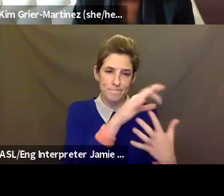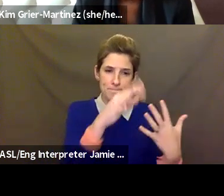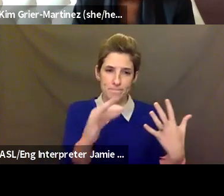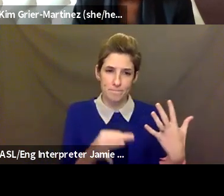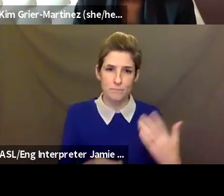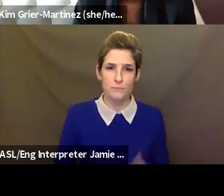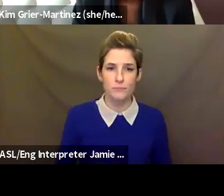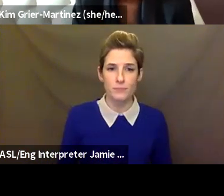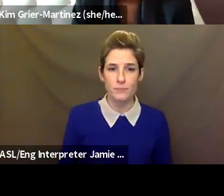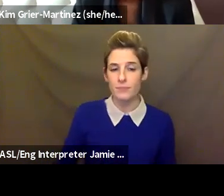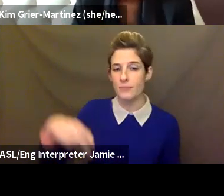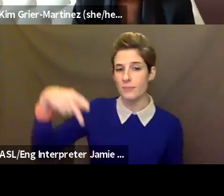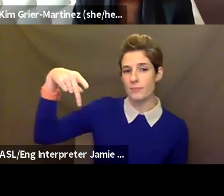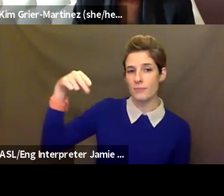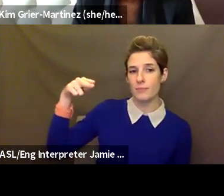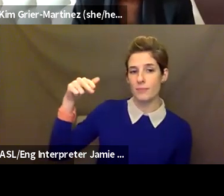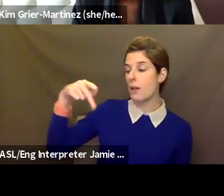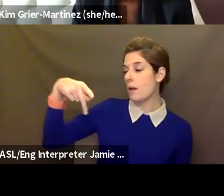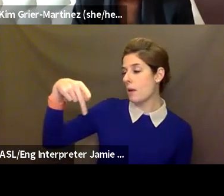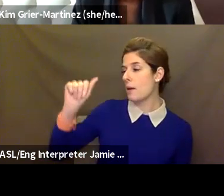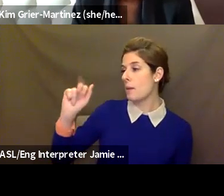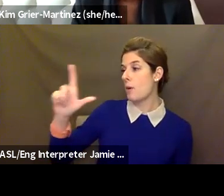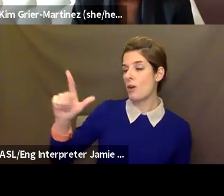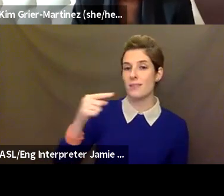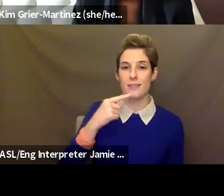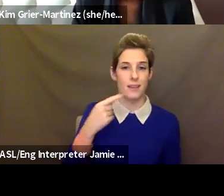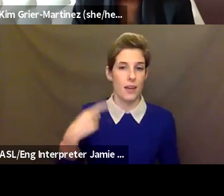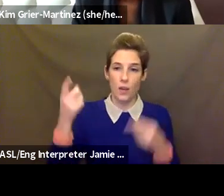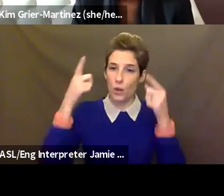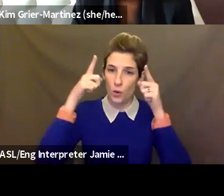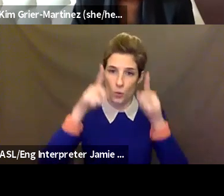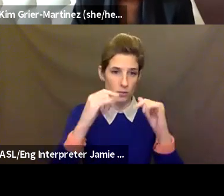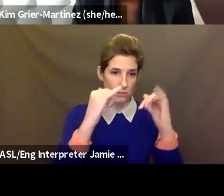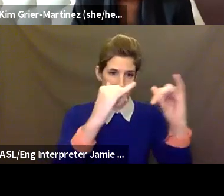Paul Brewster McGinley: I agree with so much of what's been said. And I think I'm so glad this has been brought up,